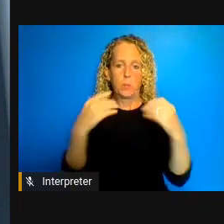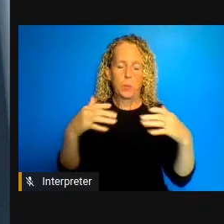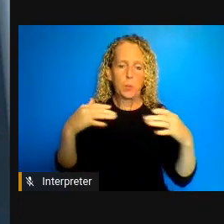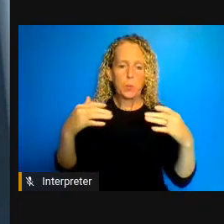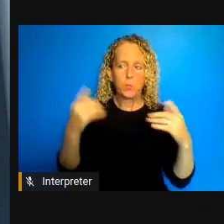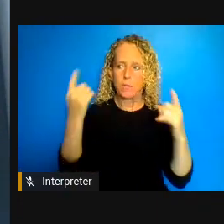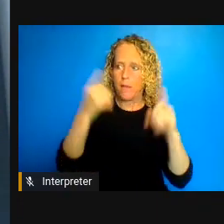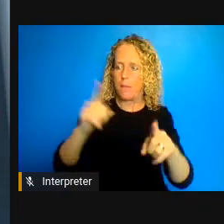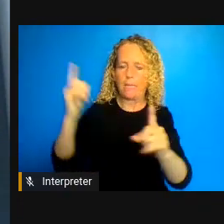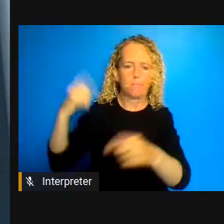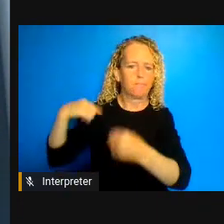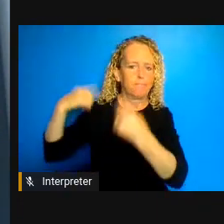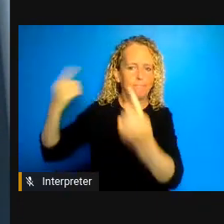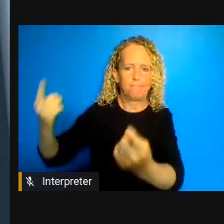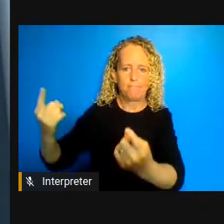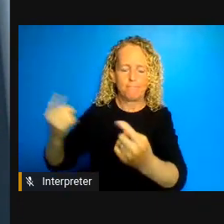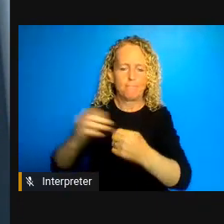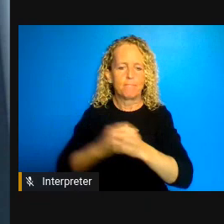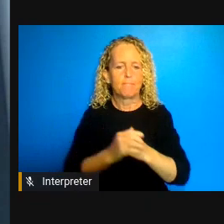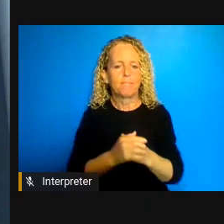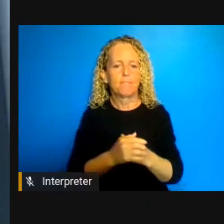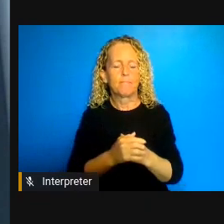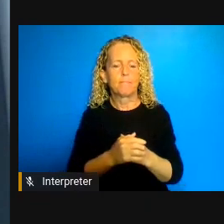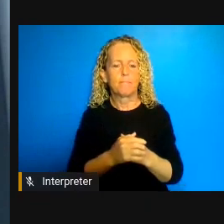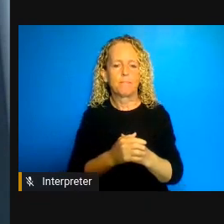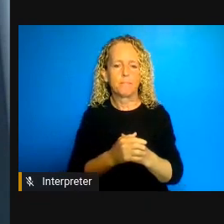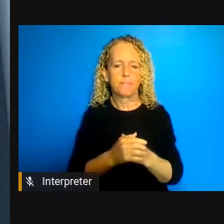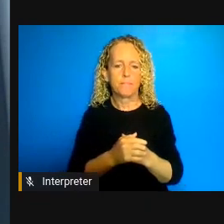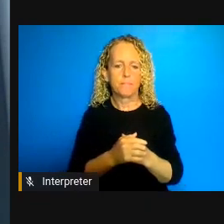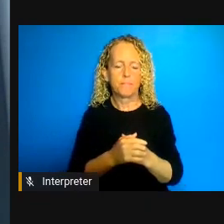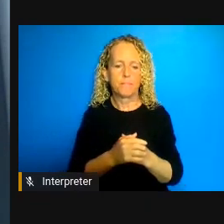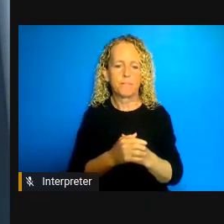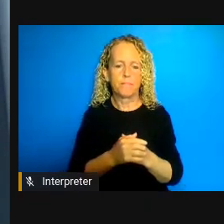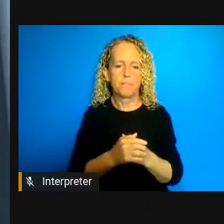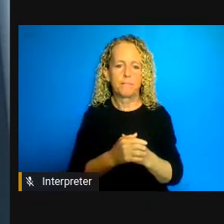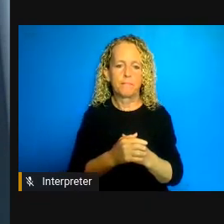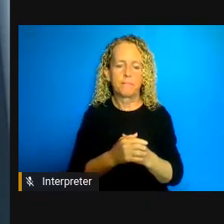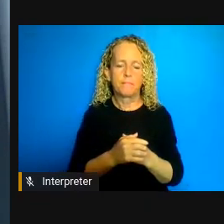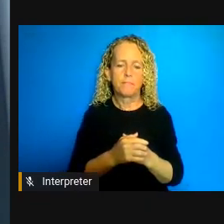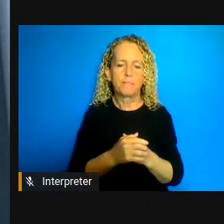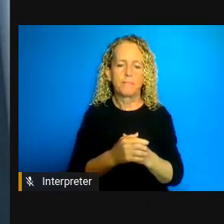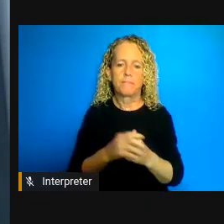have been compounded just like they were for indigenous communities once again